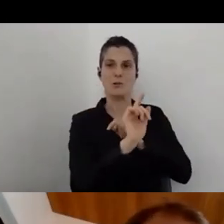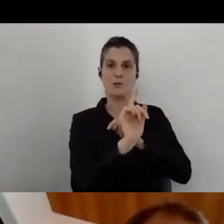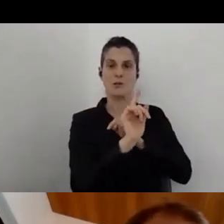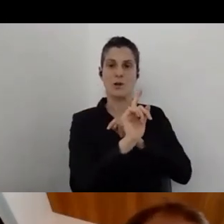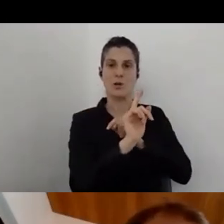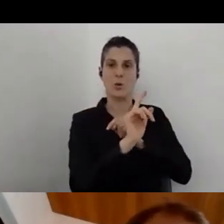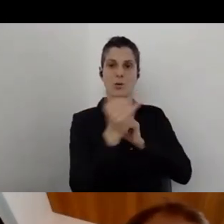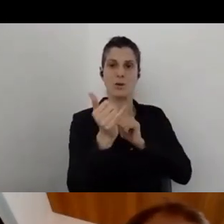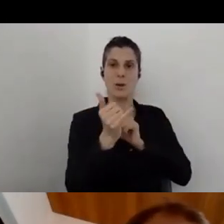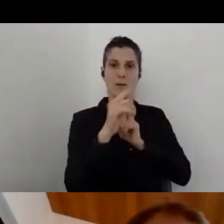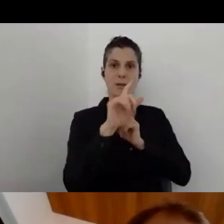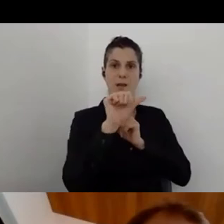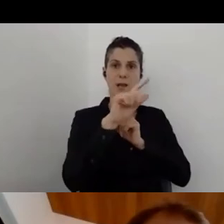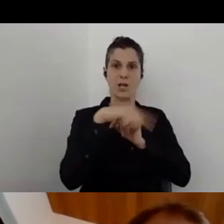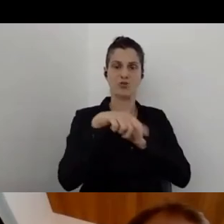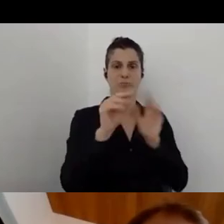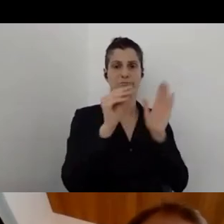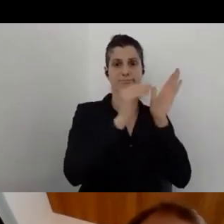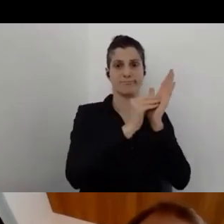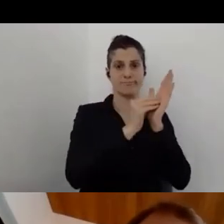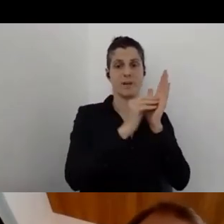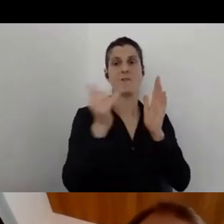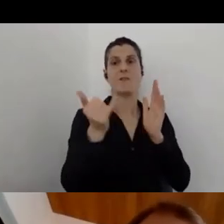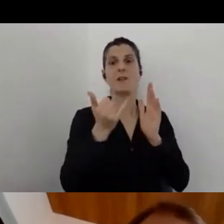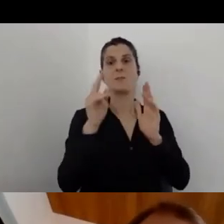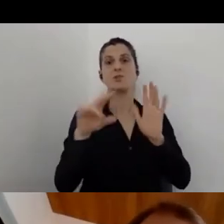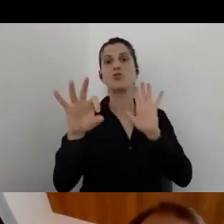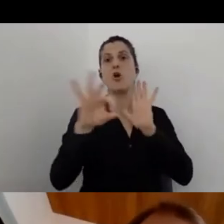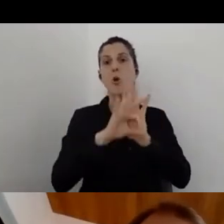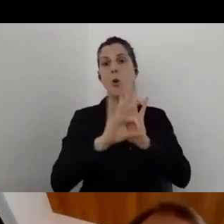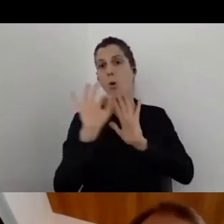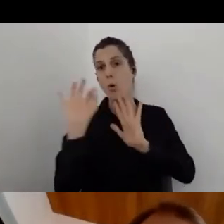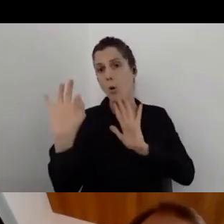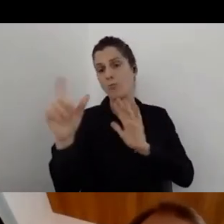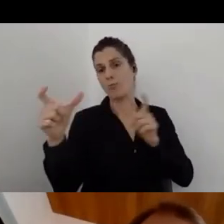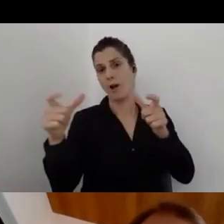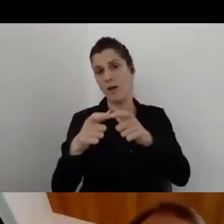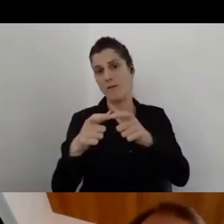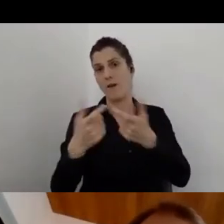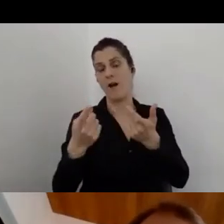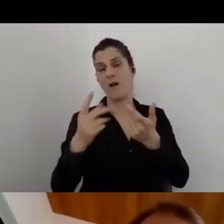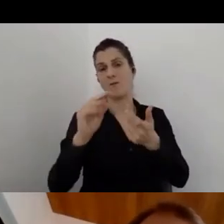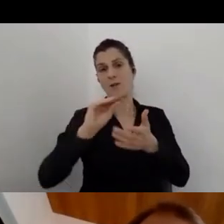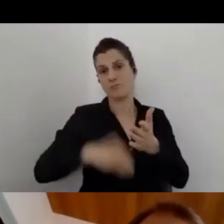but every publication will has its own logo and signage and everything.